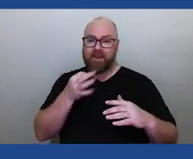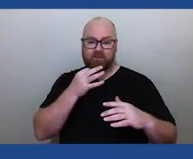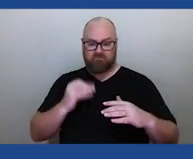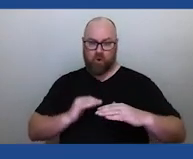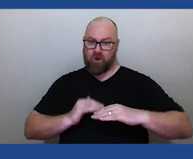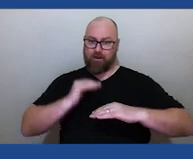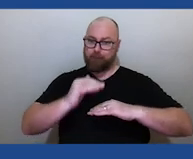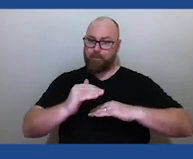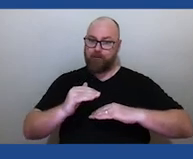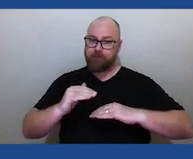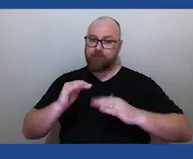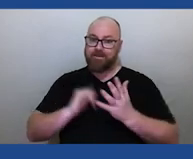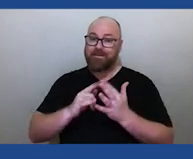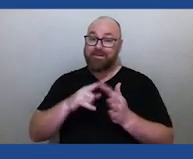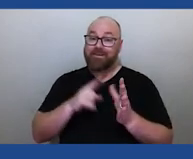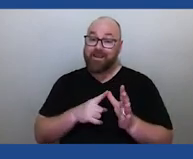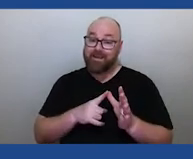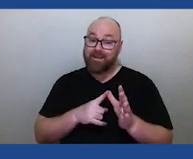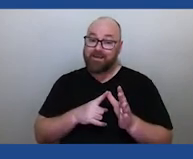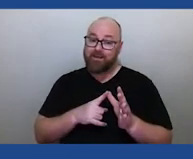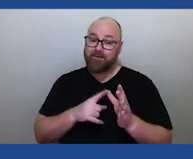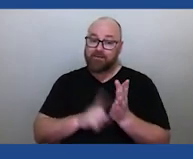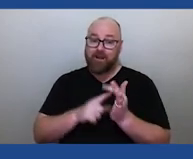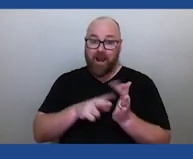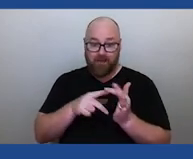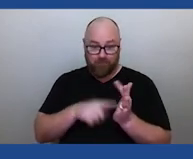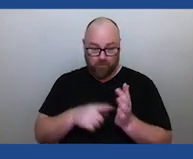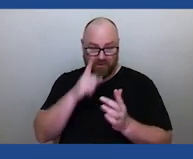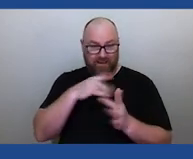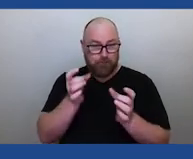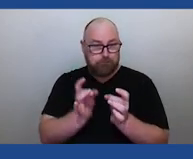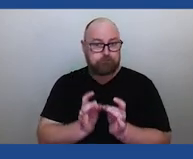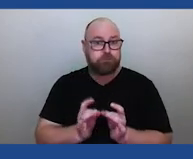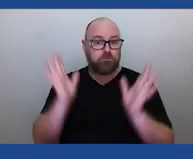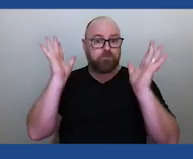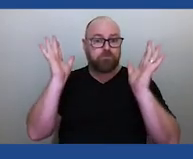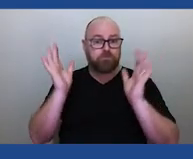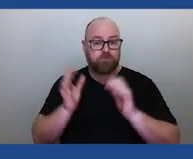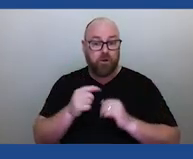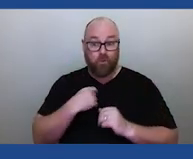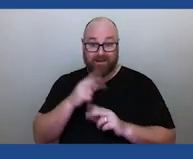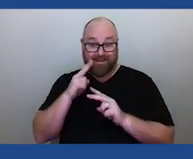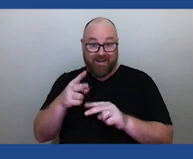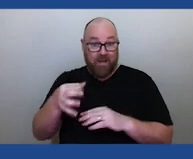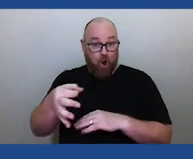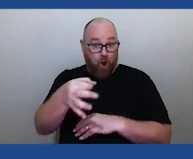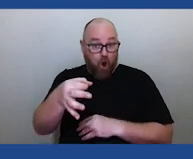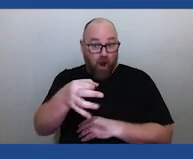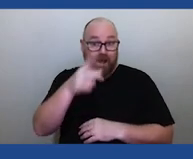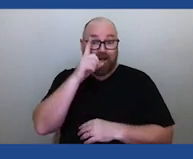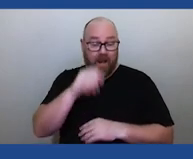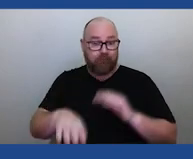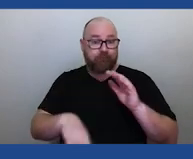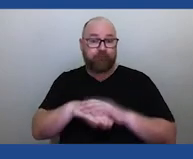that's destructive beyond any comprehension. You see in an entire island almost disappear during a King Tide,